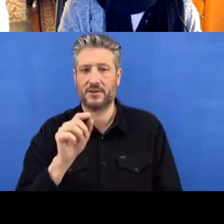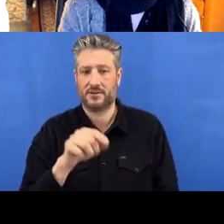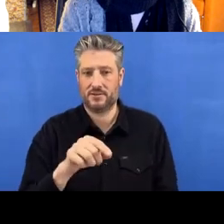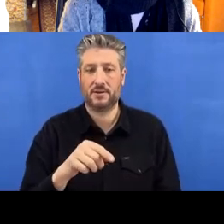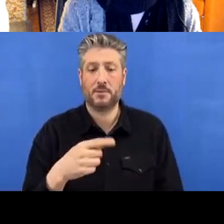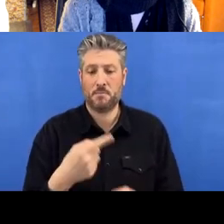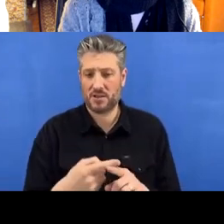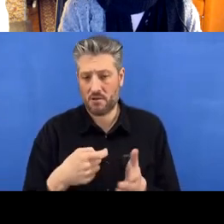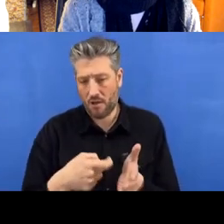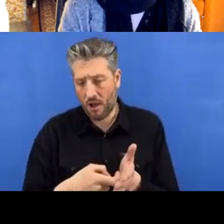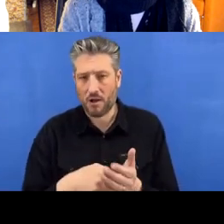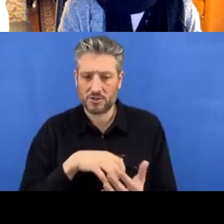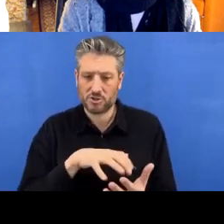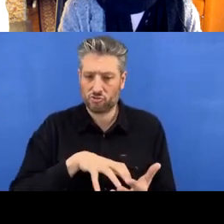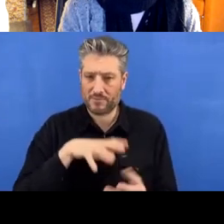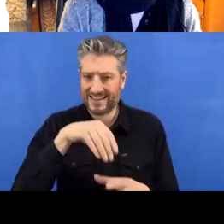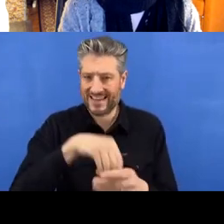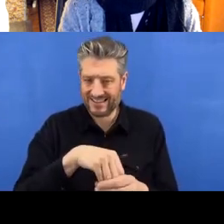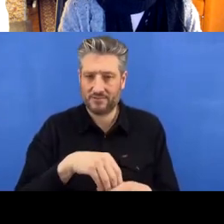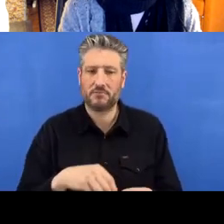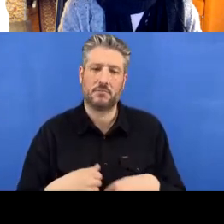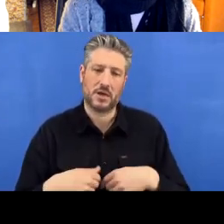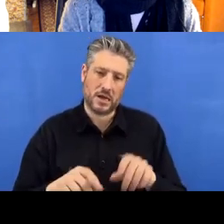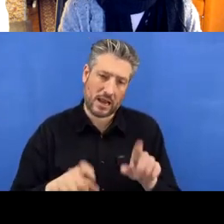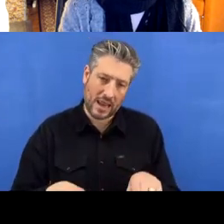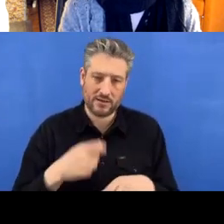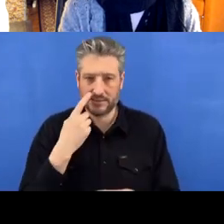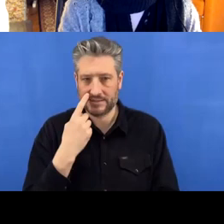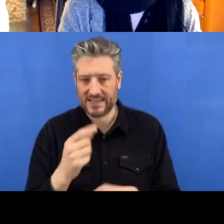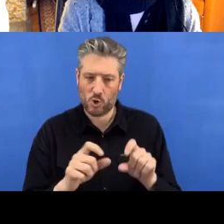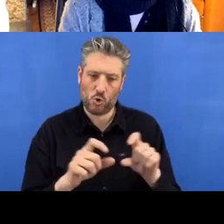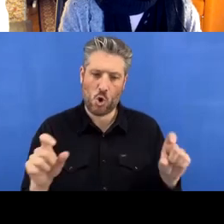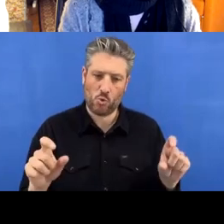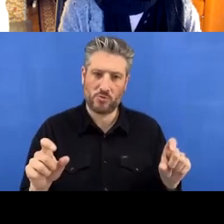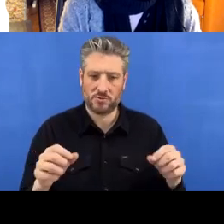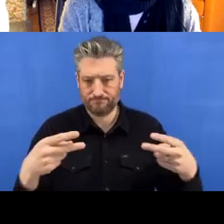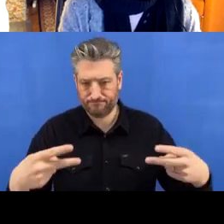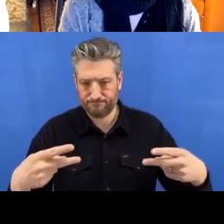and I can click on it and you can see my line of code so you can see how this is practical,